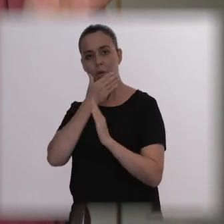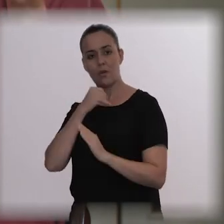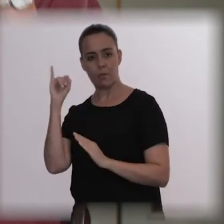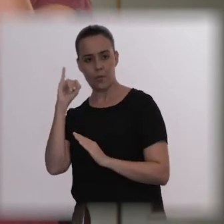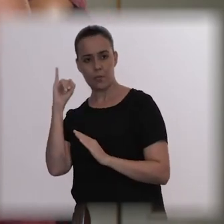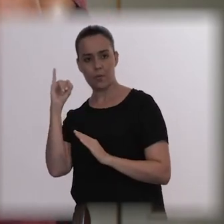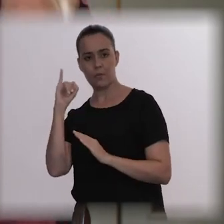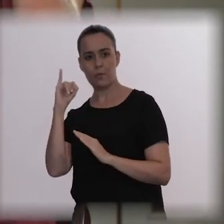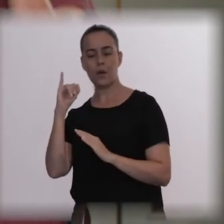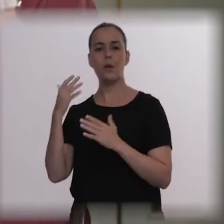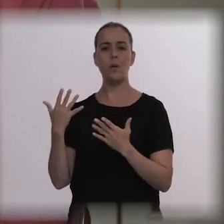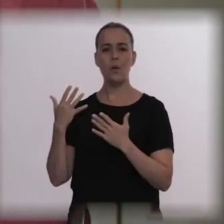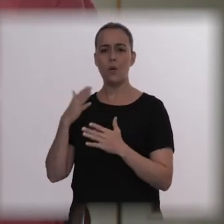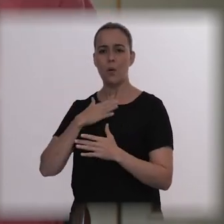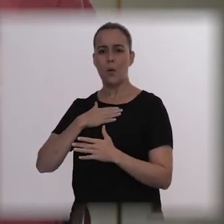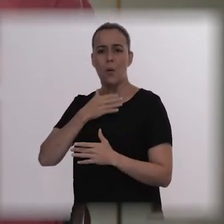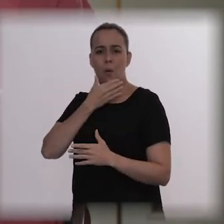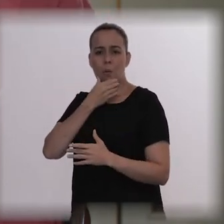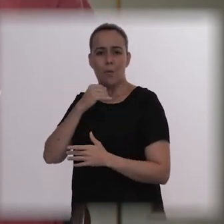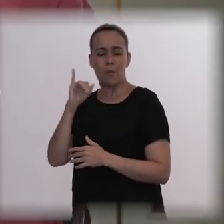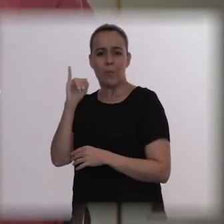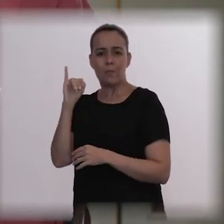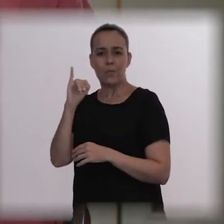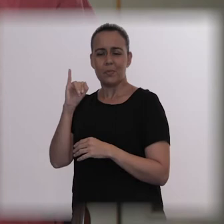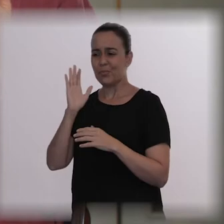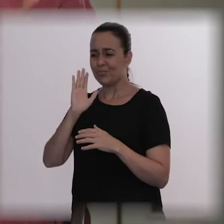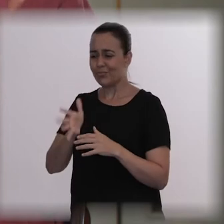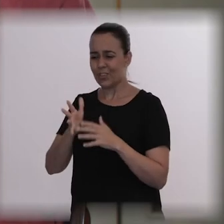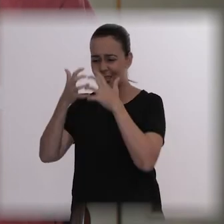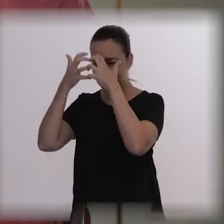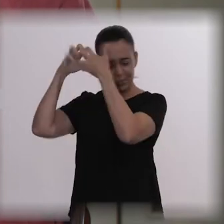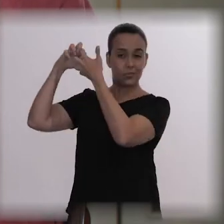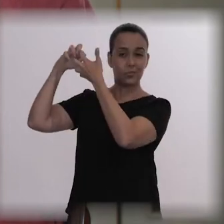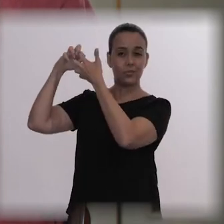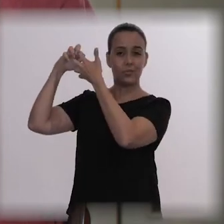having a psychotic break. I think he had been like this for two days,